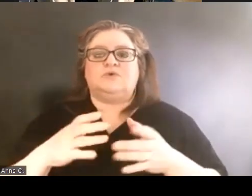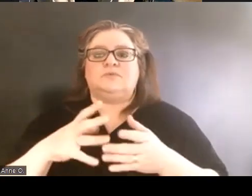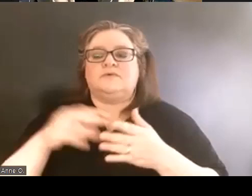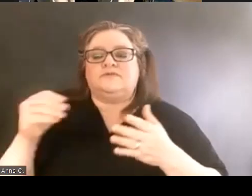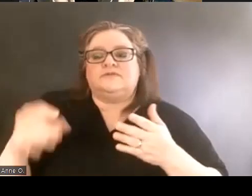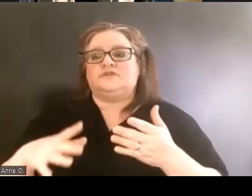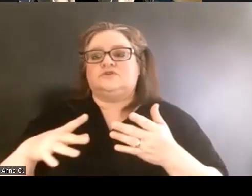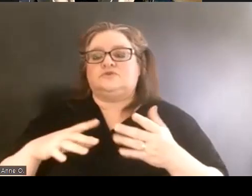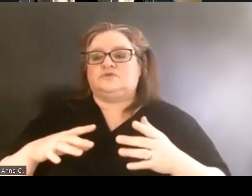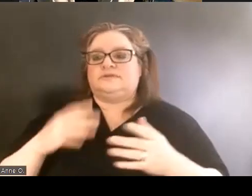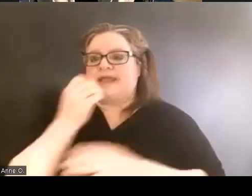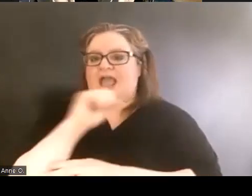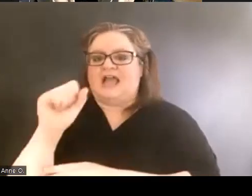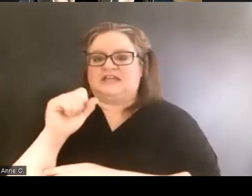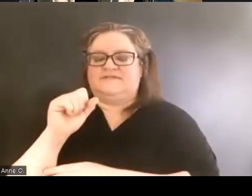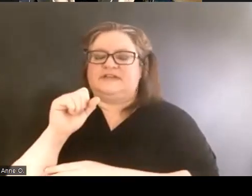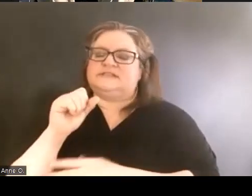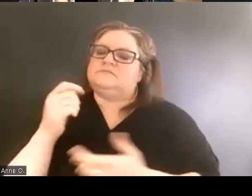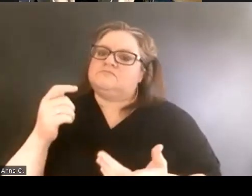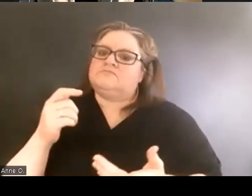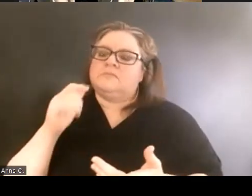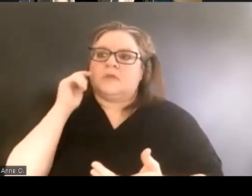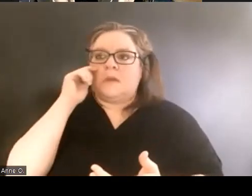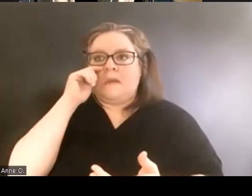They've changed their names over the course of time